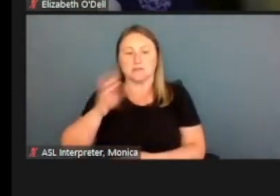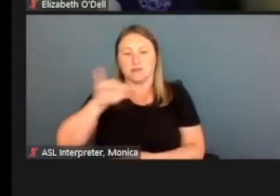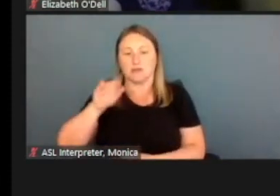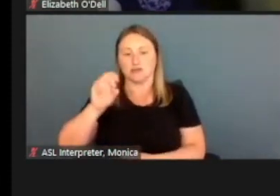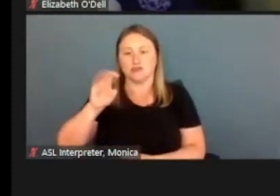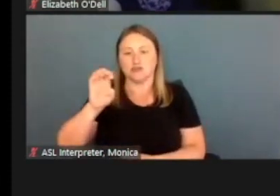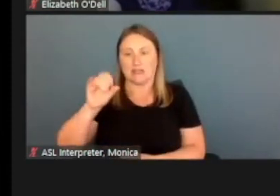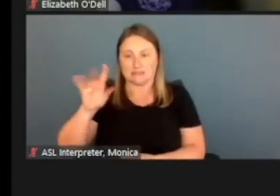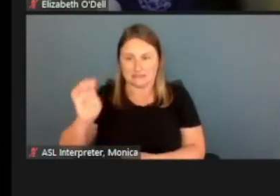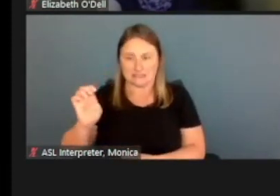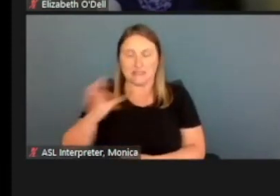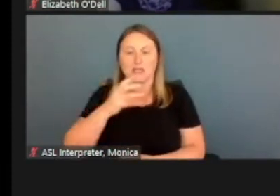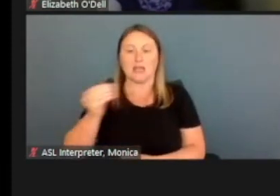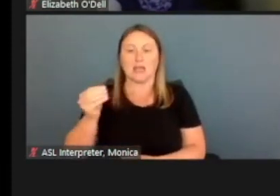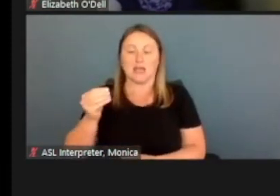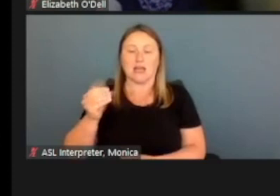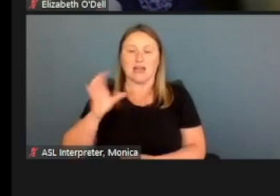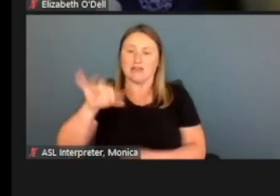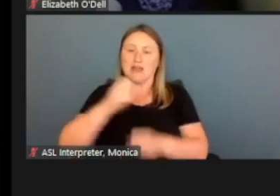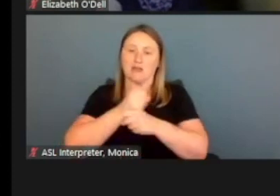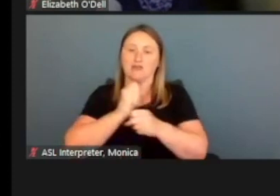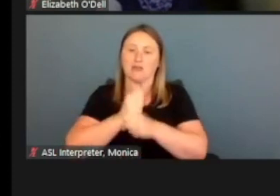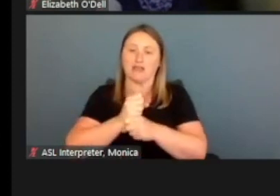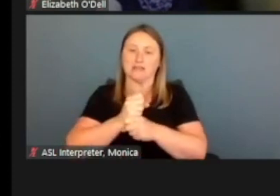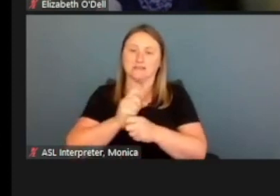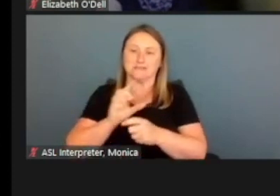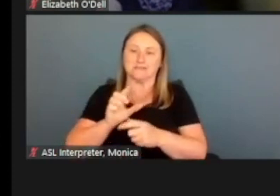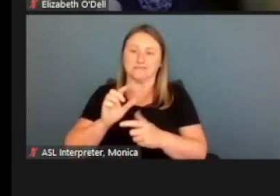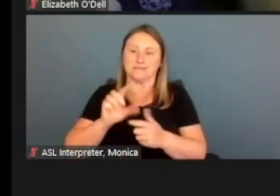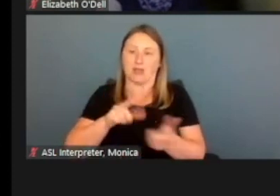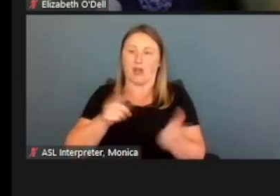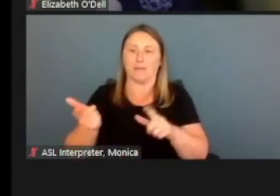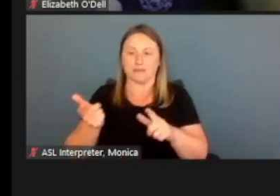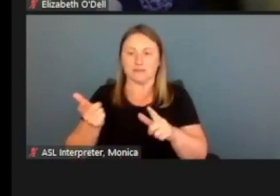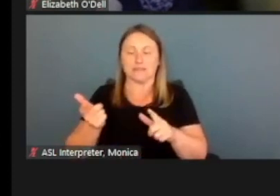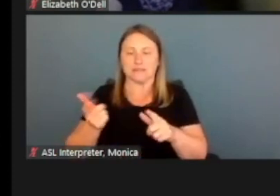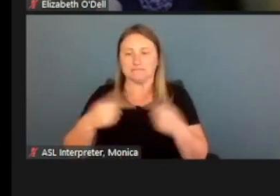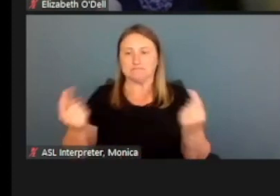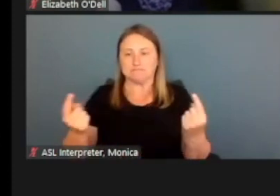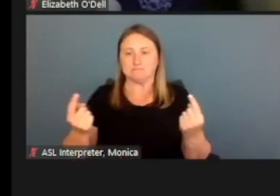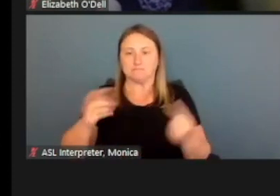And by doing this it creates the reciprocal, the system will that Jesse is the child